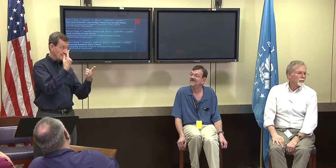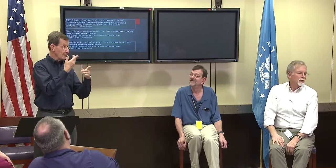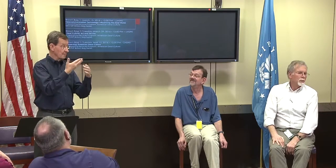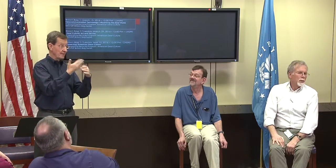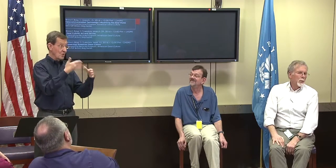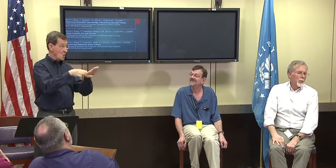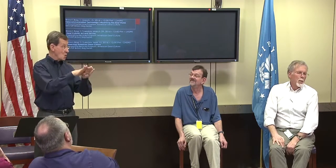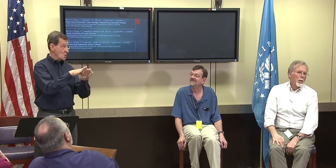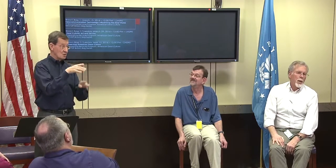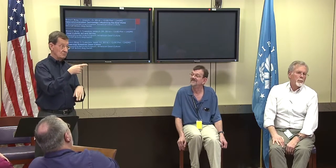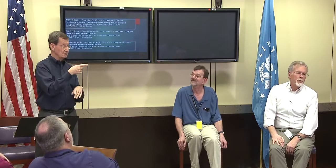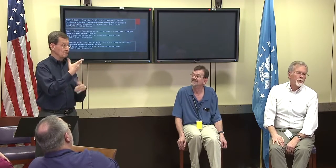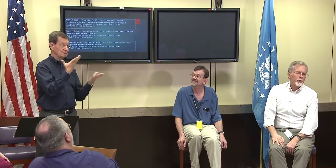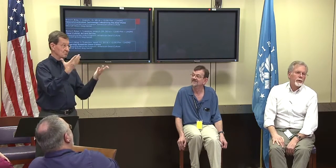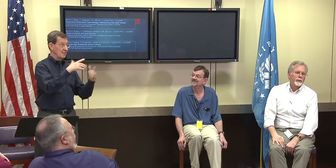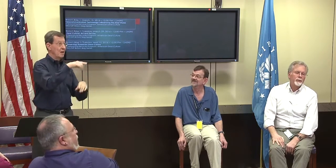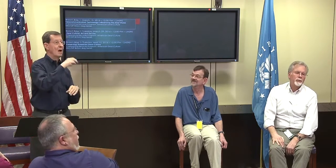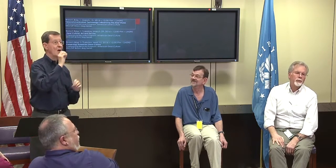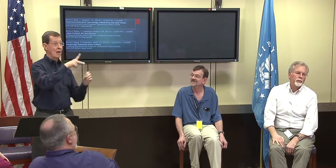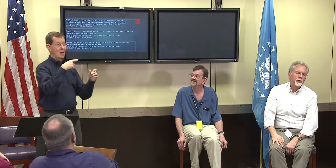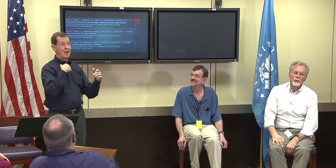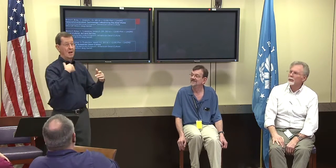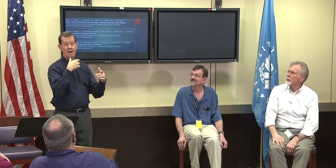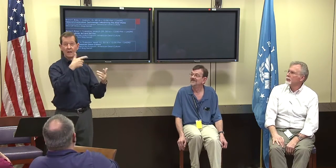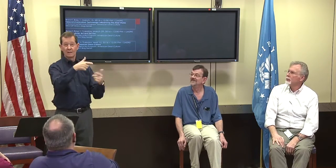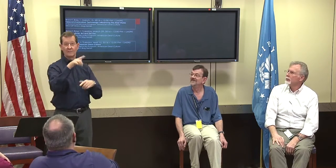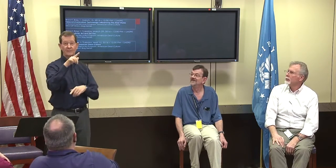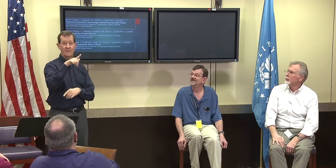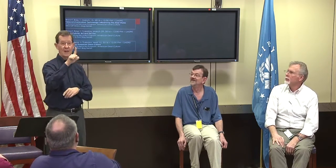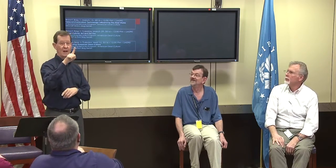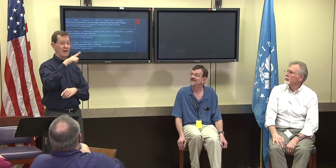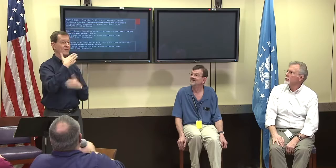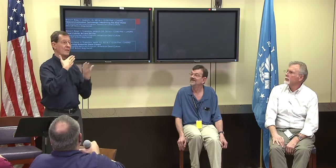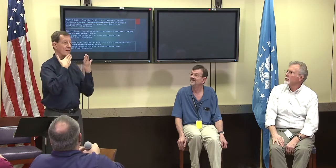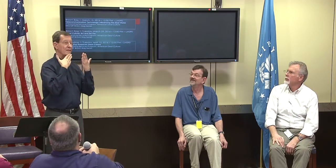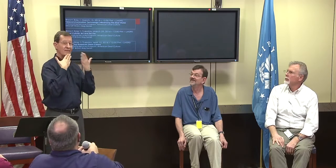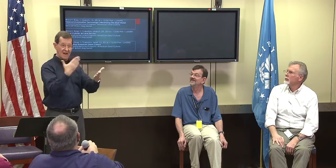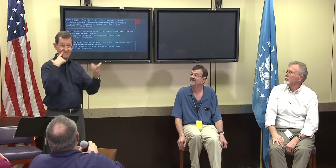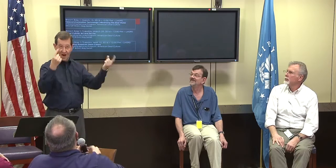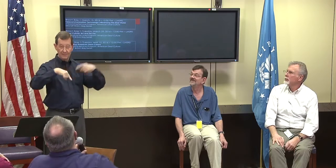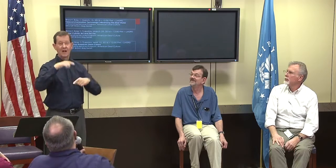Okay, Toby would you like to say something else as we close out? No, thank you.